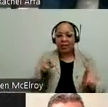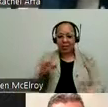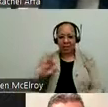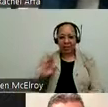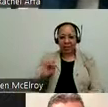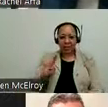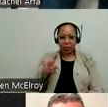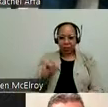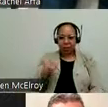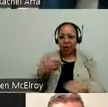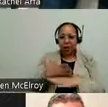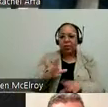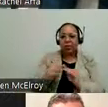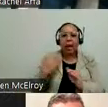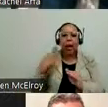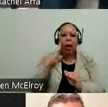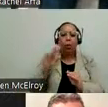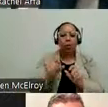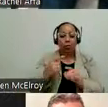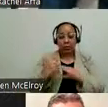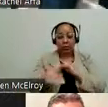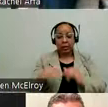this meeting I will send Barry a document with all the links. So you